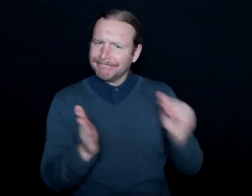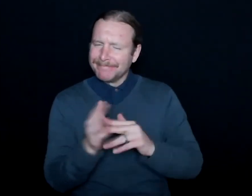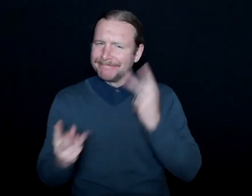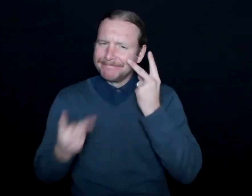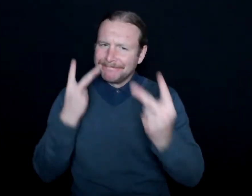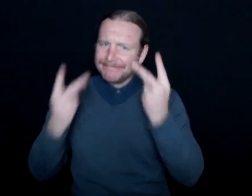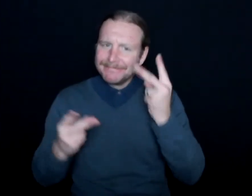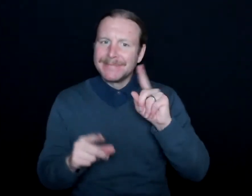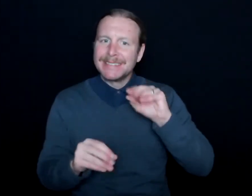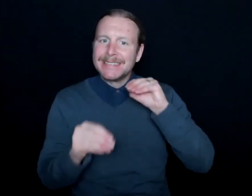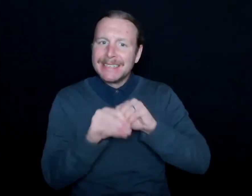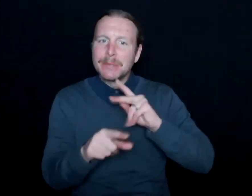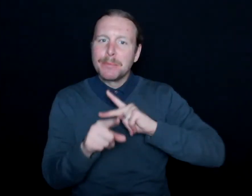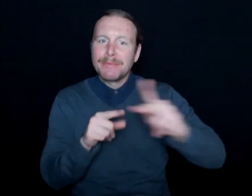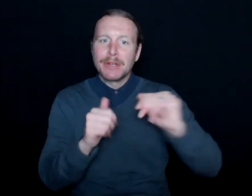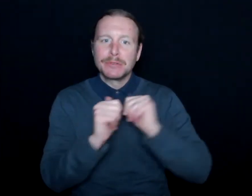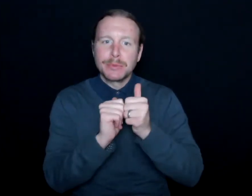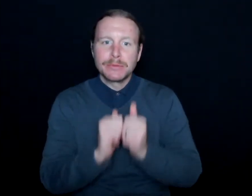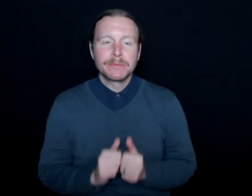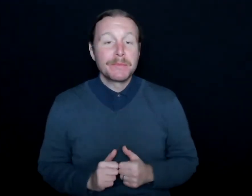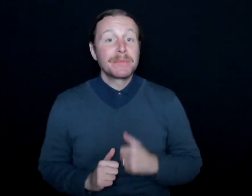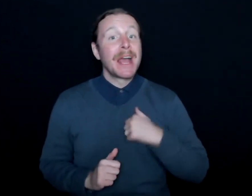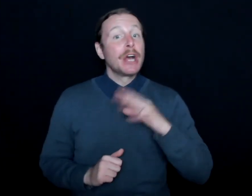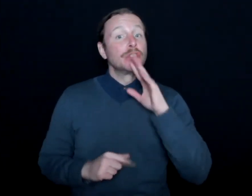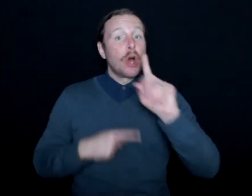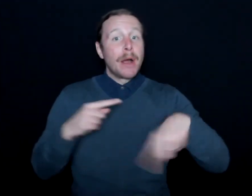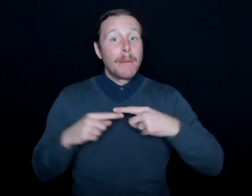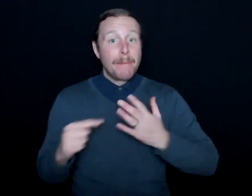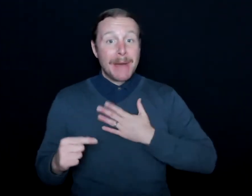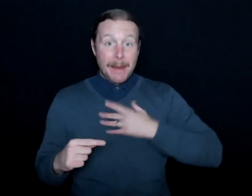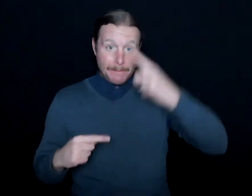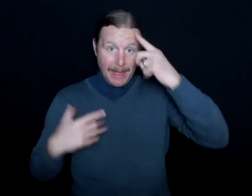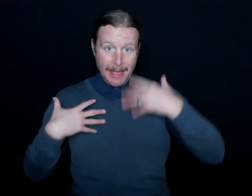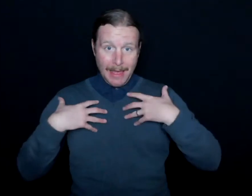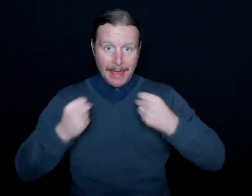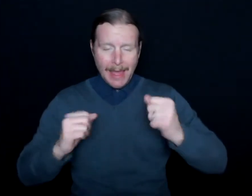And so I talk about my mental health, and how do I corral that, and how do I